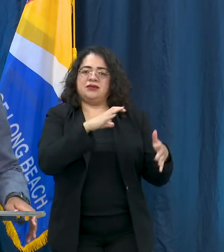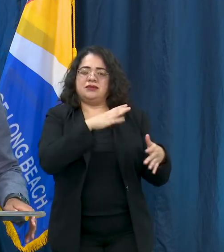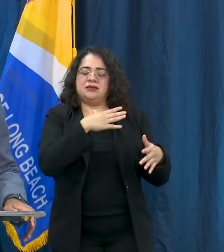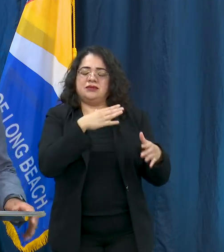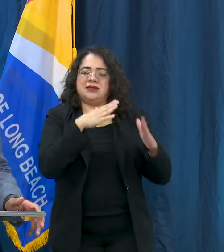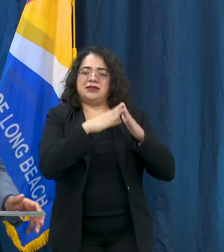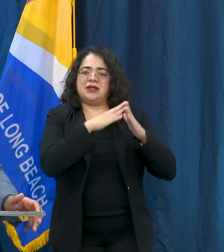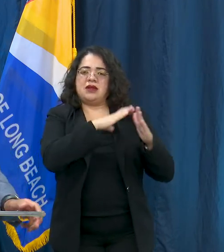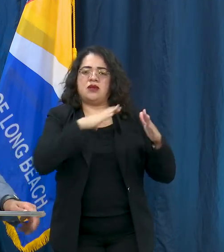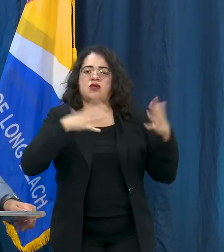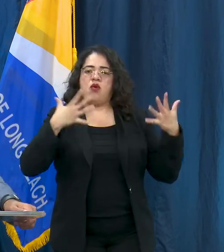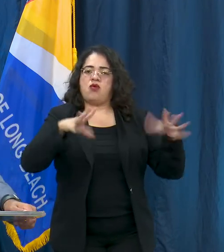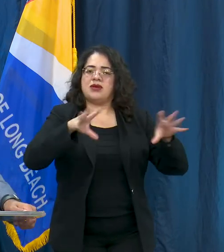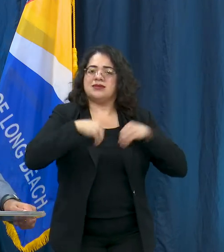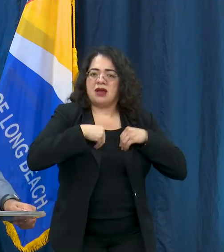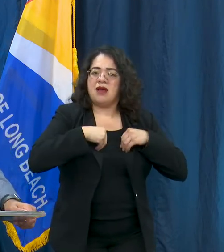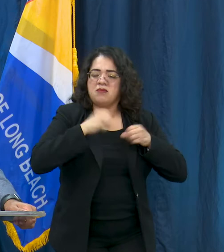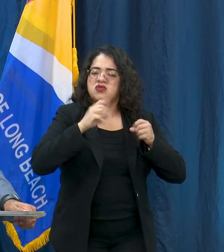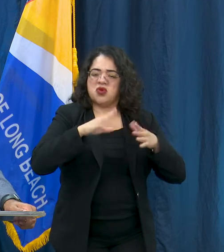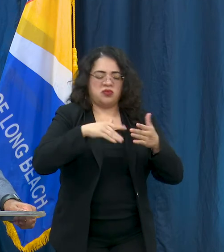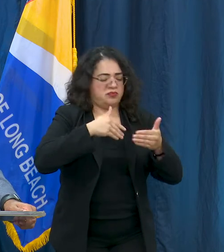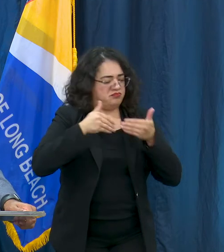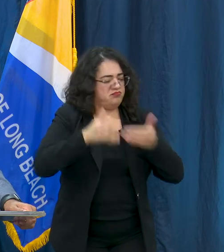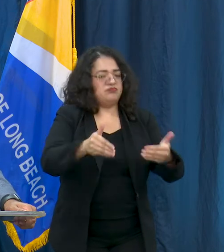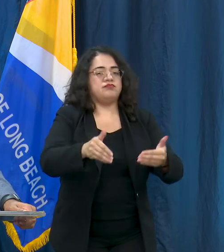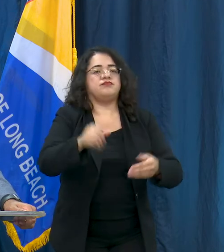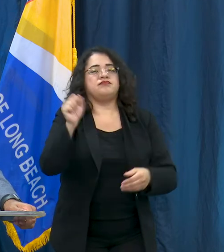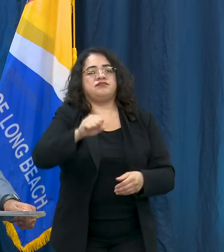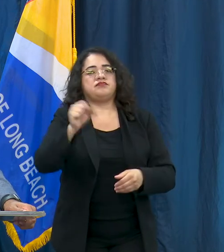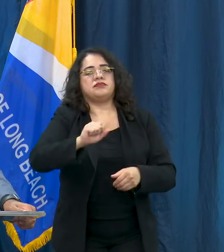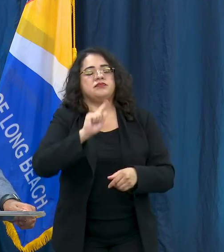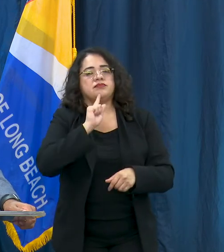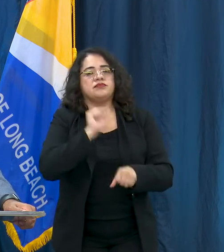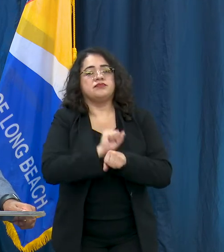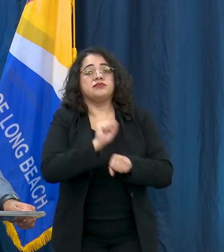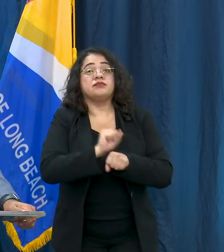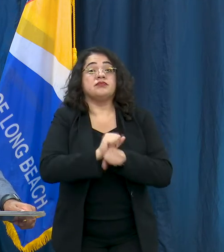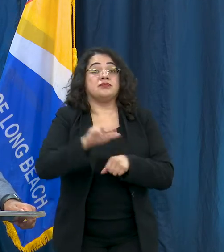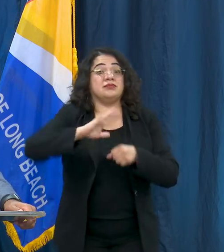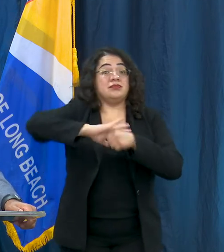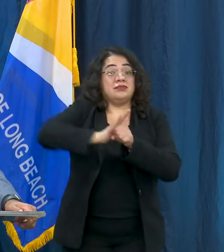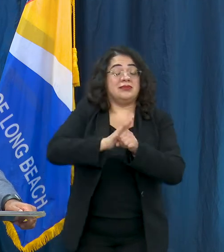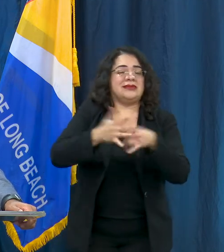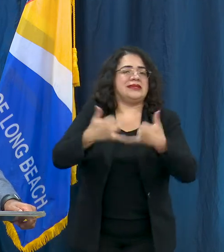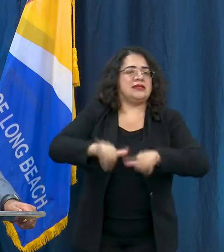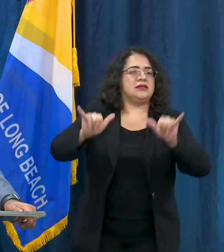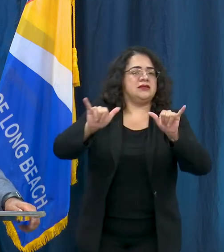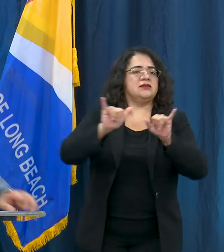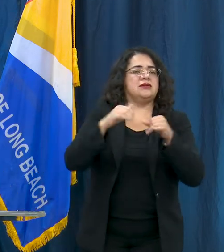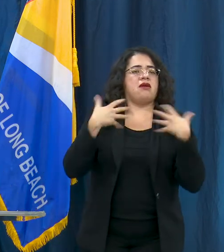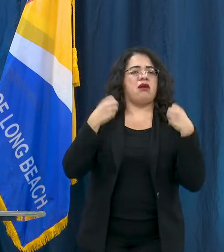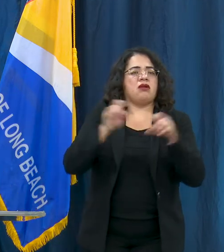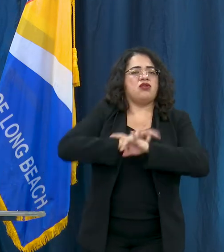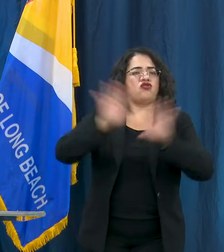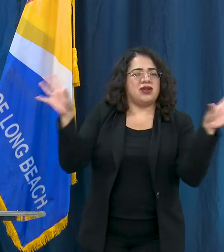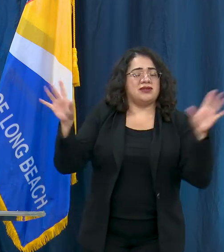and as we talk about racial injustice we know that COVID-19 as a health crisis has especially impacted the Black community.